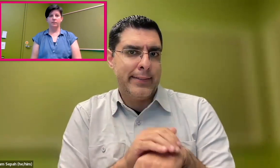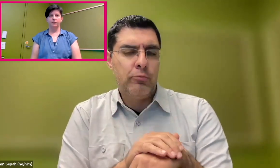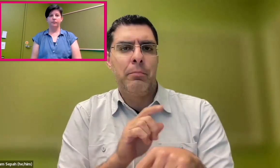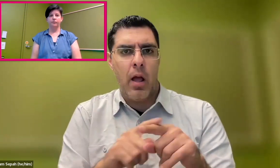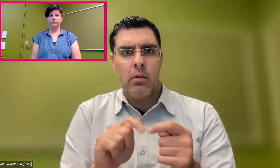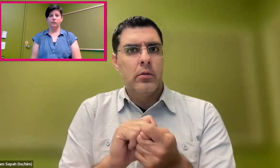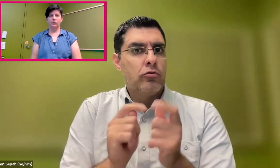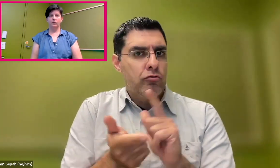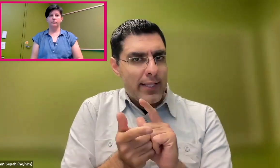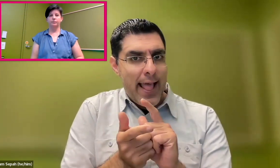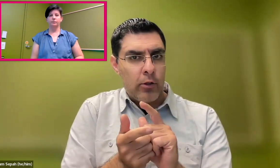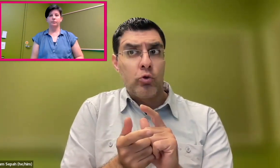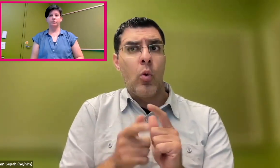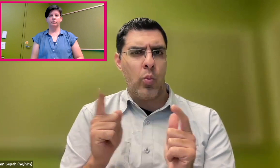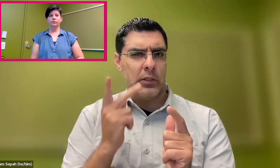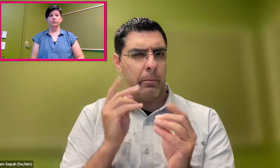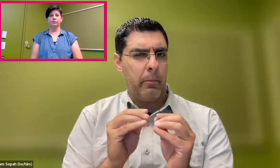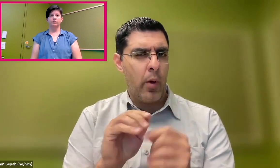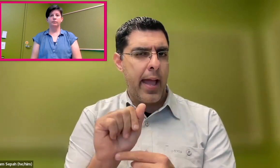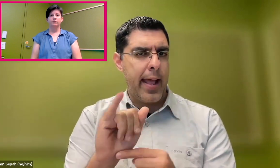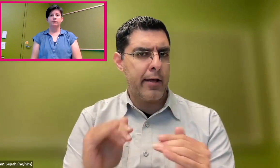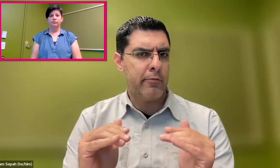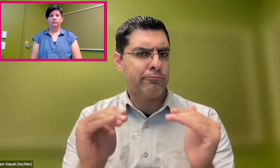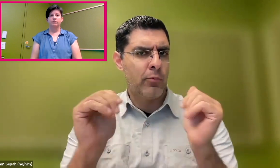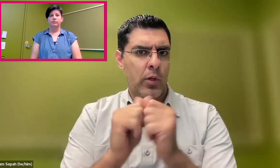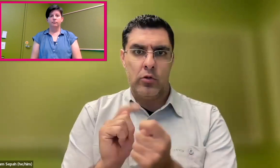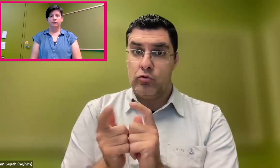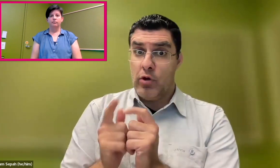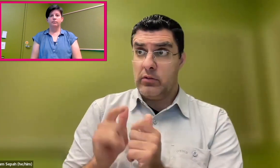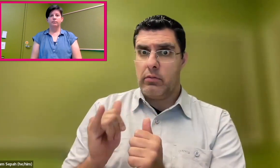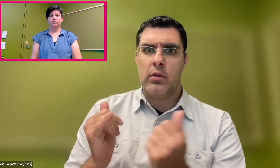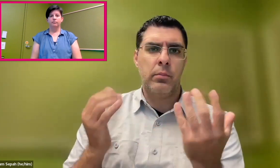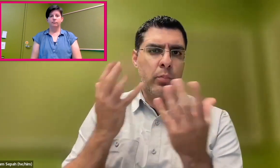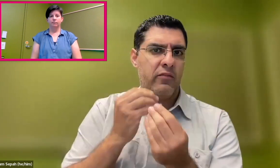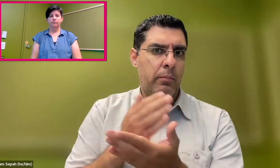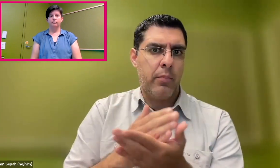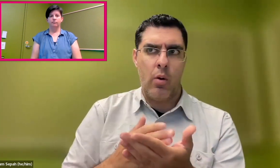Not only are they for people who speak English, but for people who need translations.